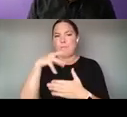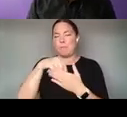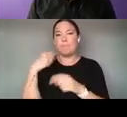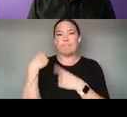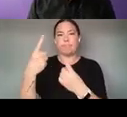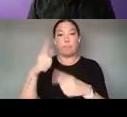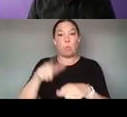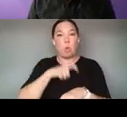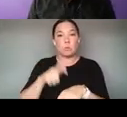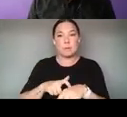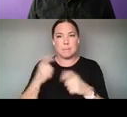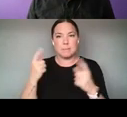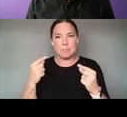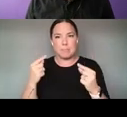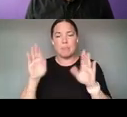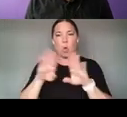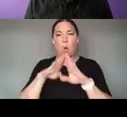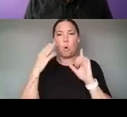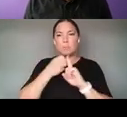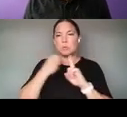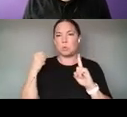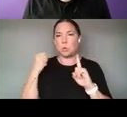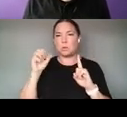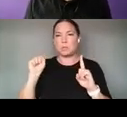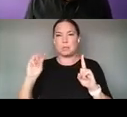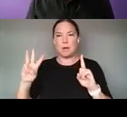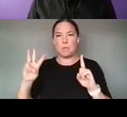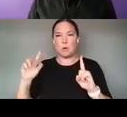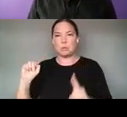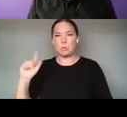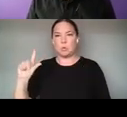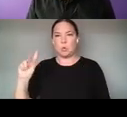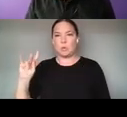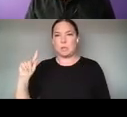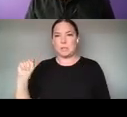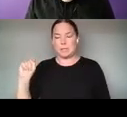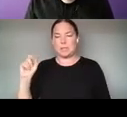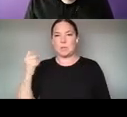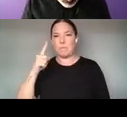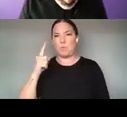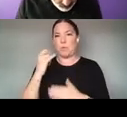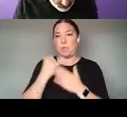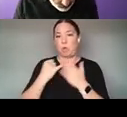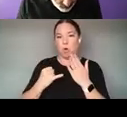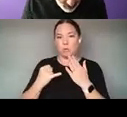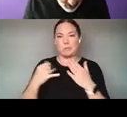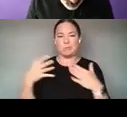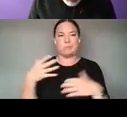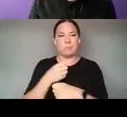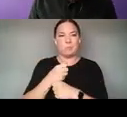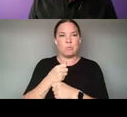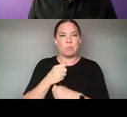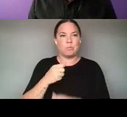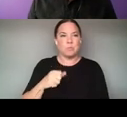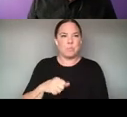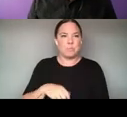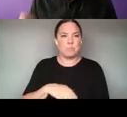OF OPEN SOURCE SOFTWARE TOOLKITS FOR THE ARTS OR ASTA. AND THESE ARE TOOLS THAT ARE MADE FOR